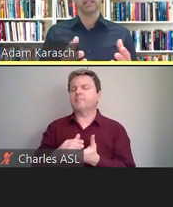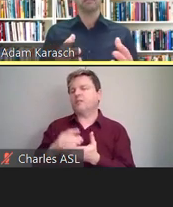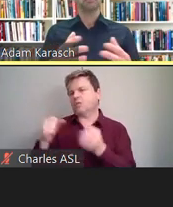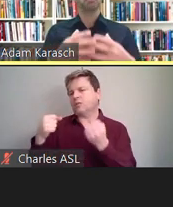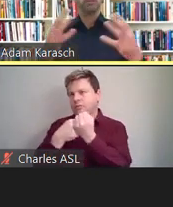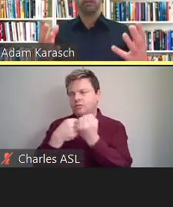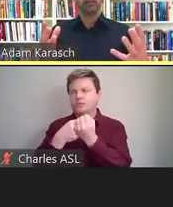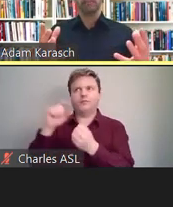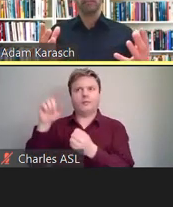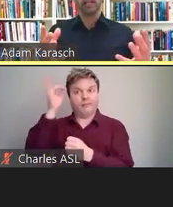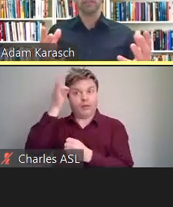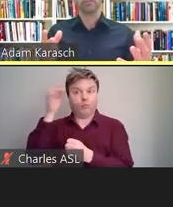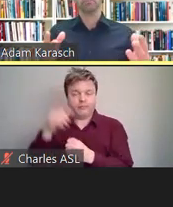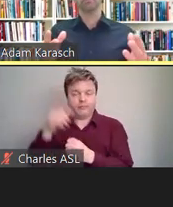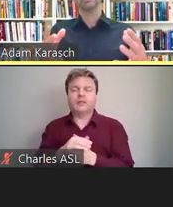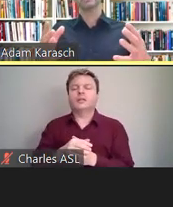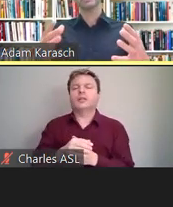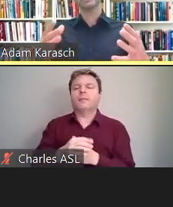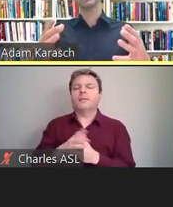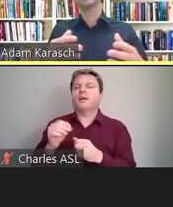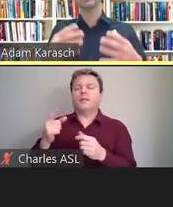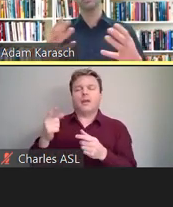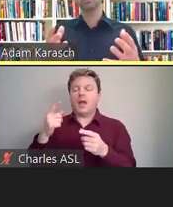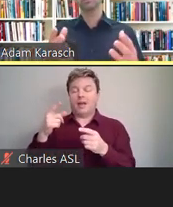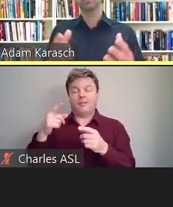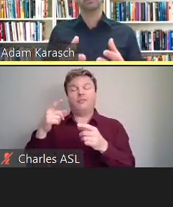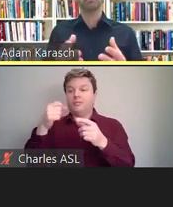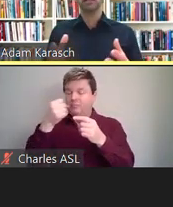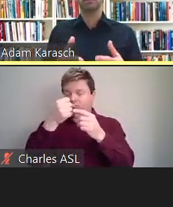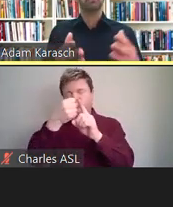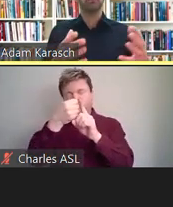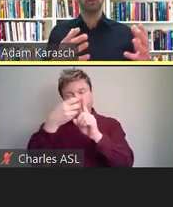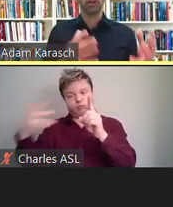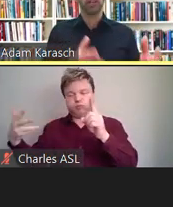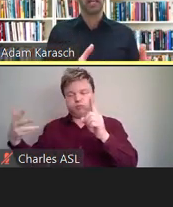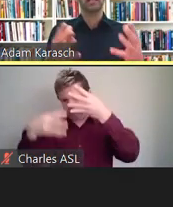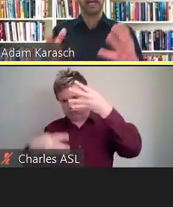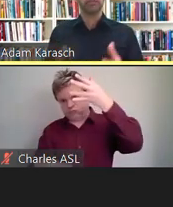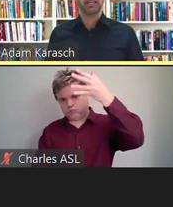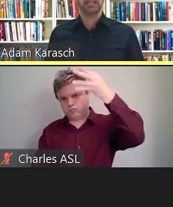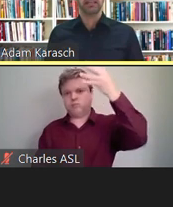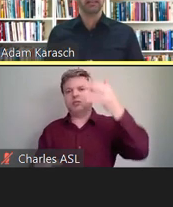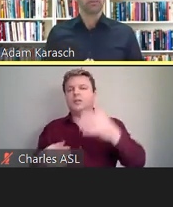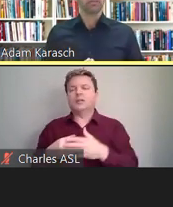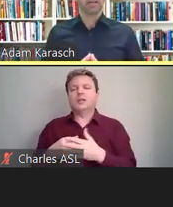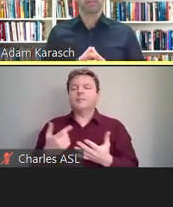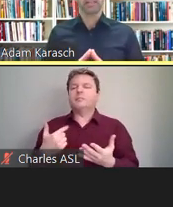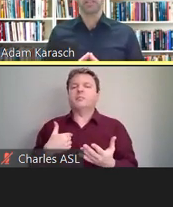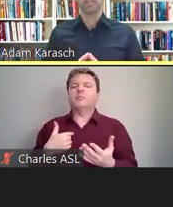of specific accommodations, but that list includes, in some cases, arcane and outdated recommendations